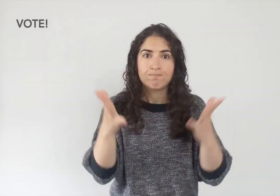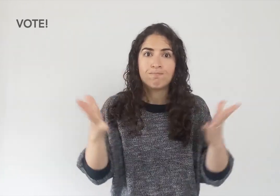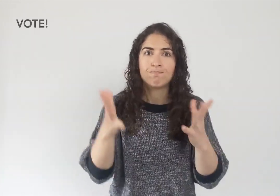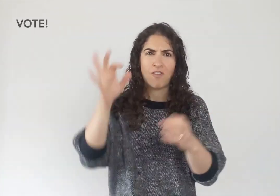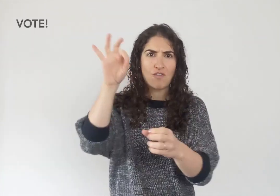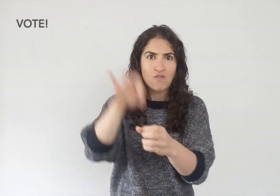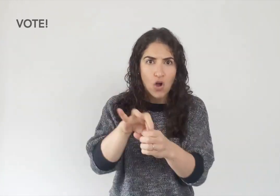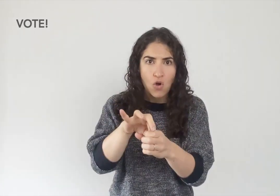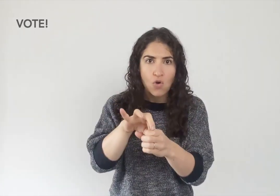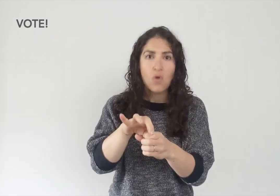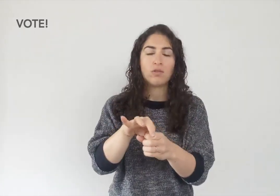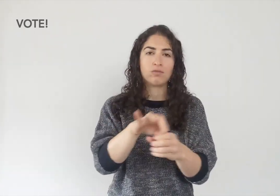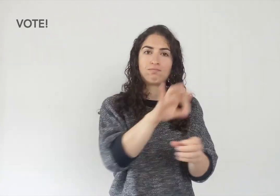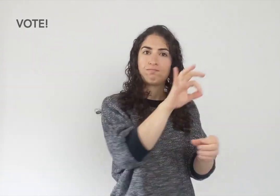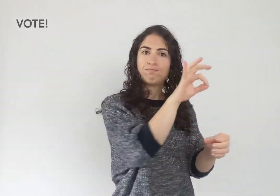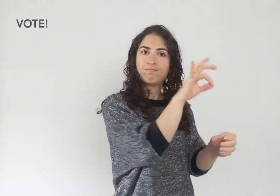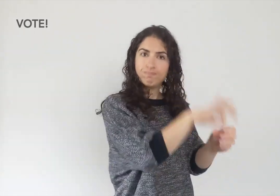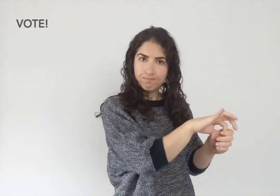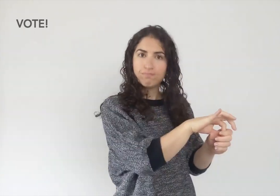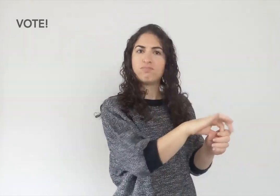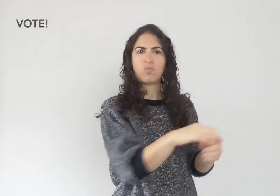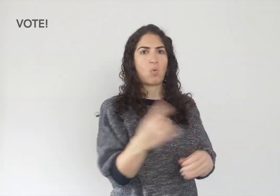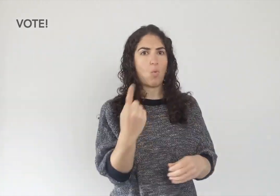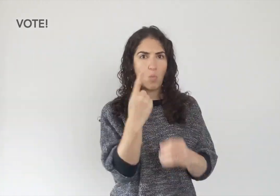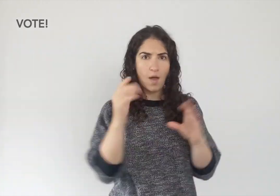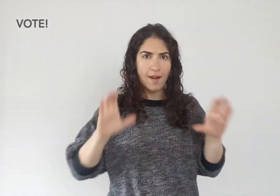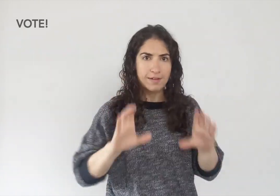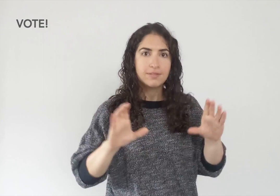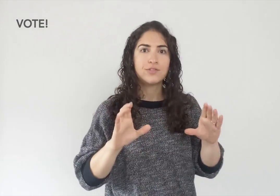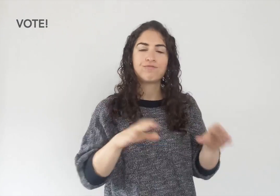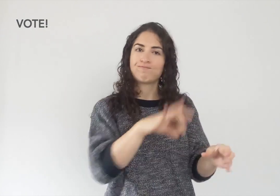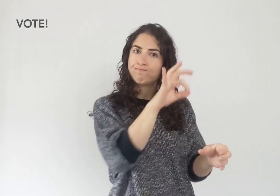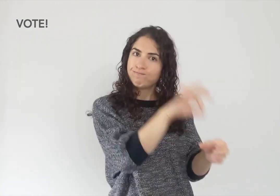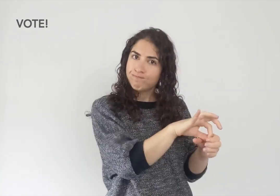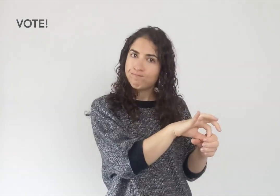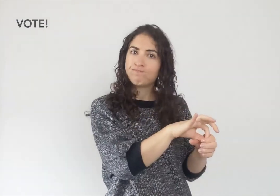If you want to encourage someone to vote, you can sign it one action like that.